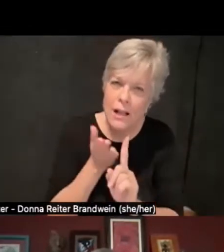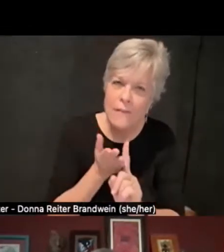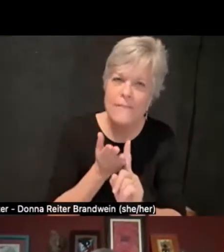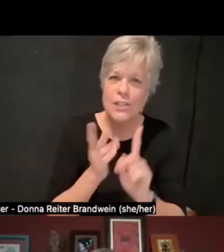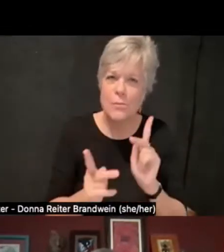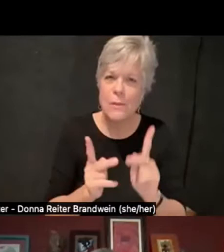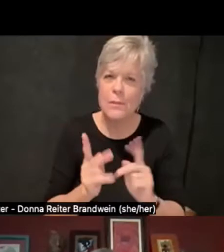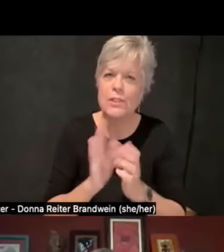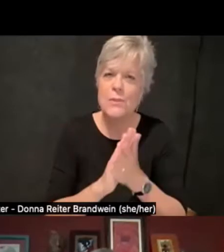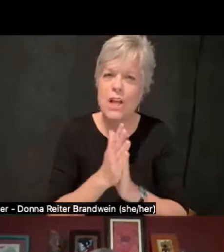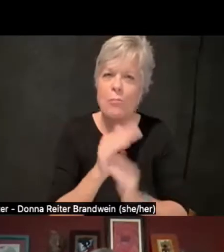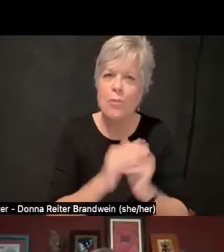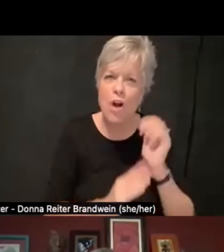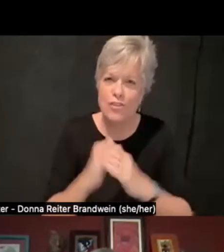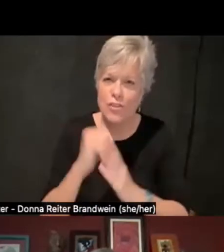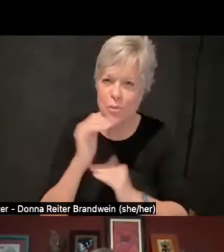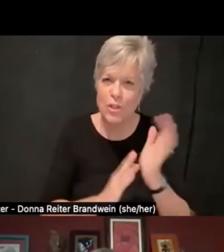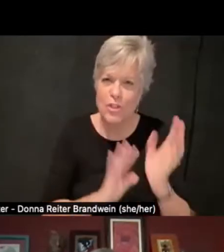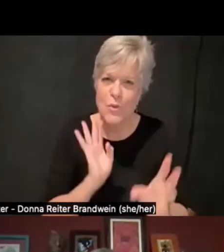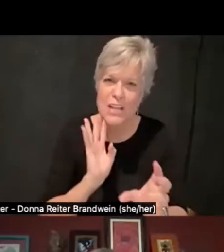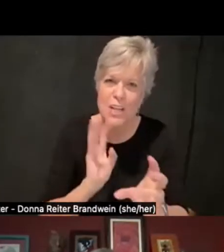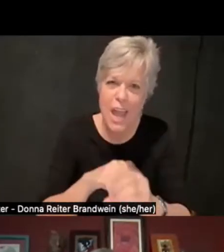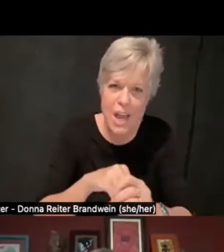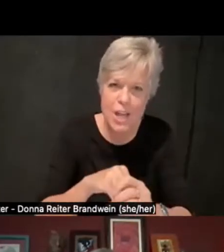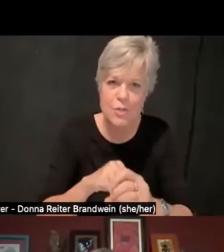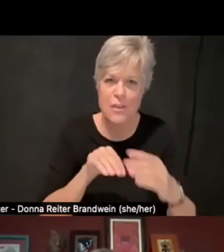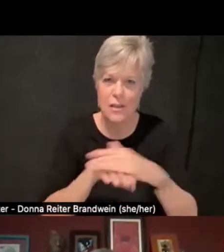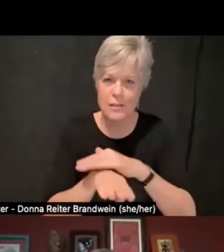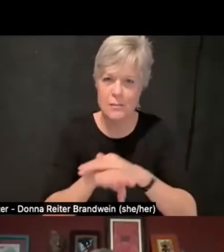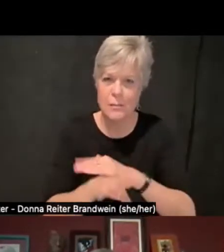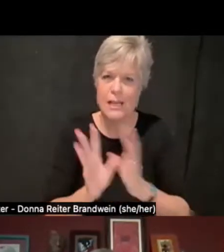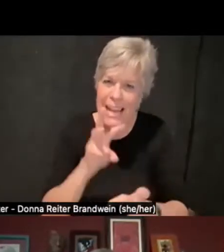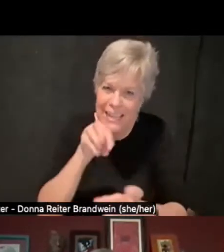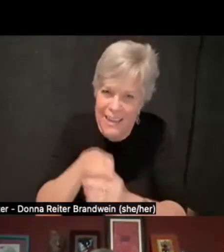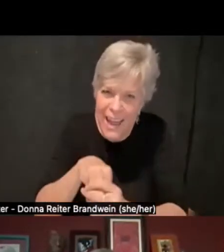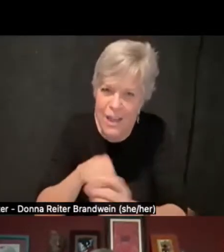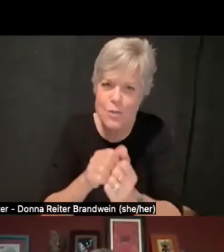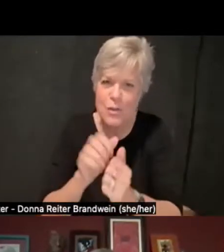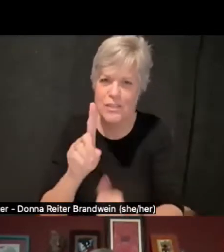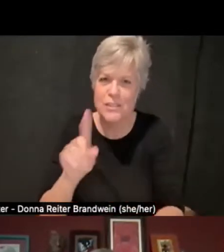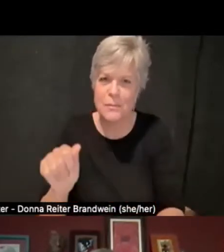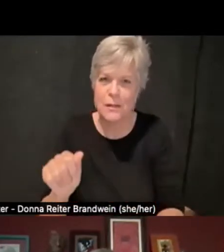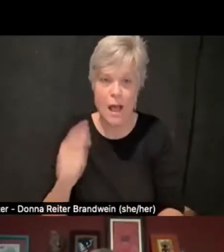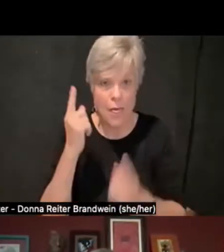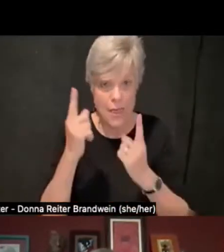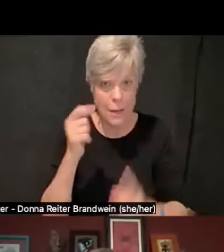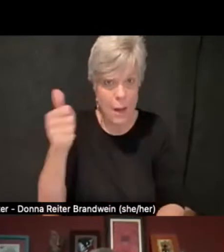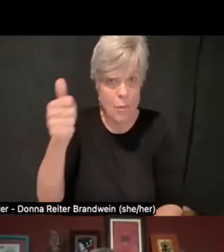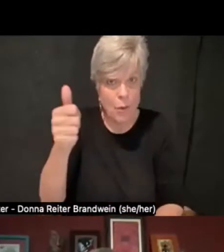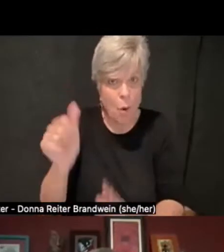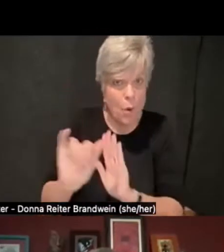to engage with accessibility, to engage with disability, to think about their own identity,